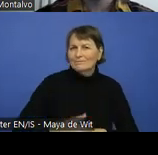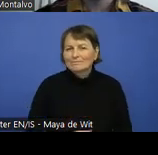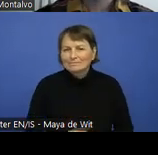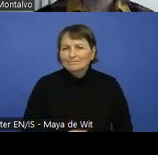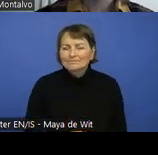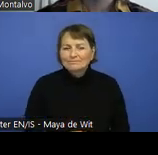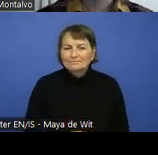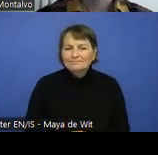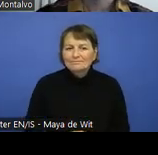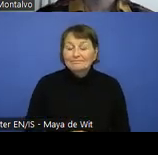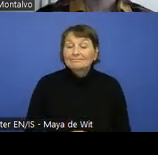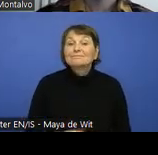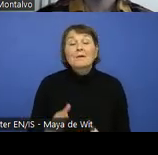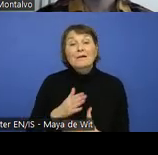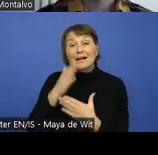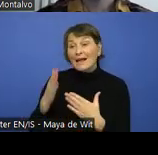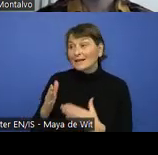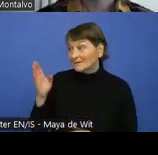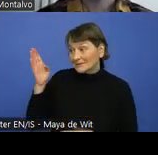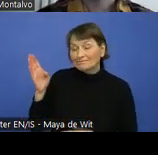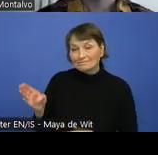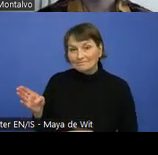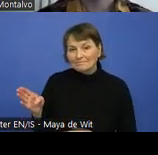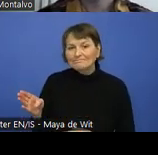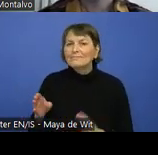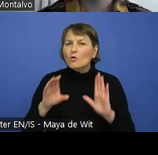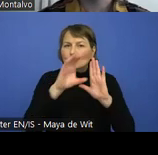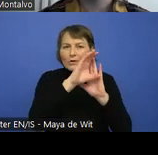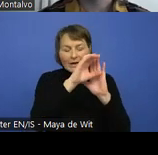So the last part of the curricula as of now is the content author modules.